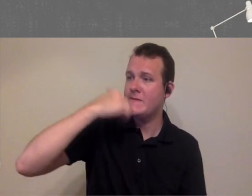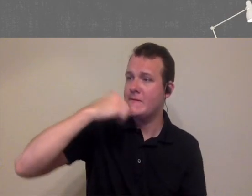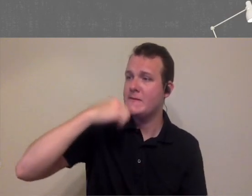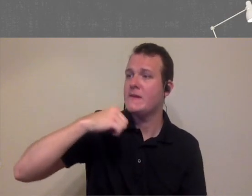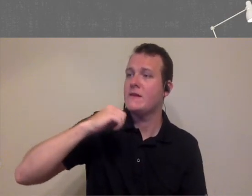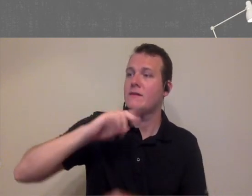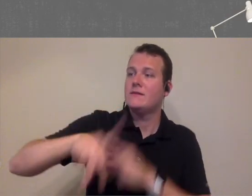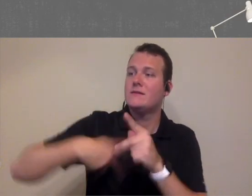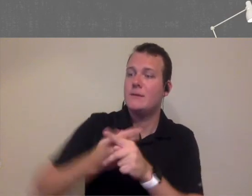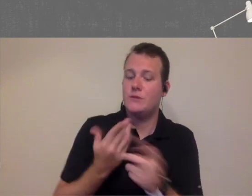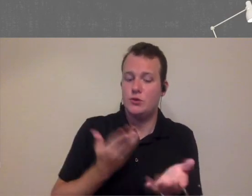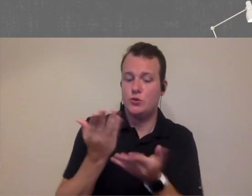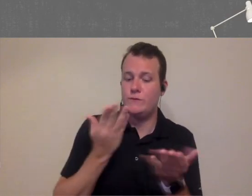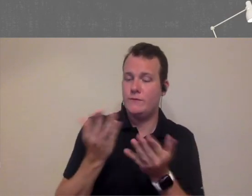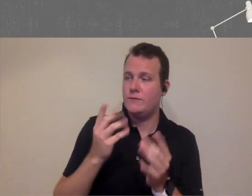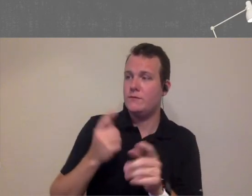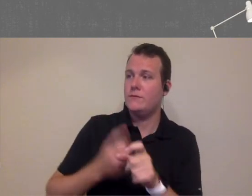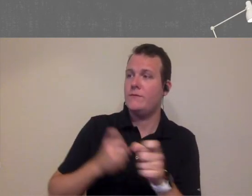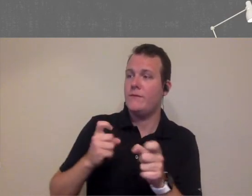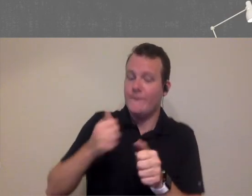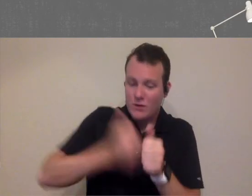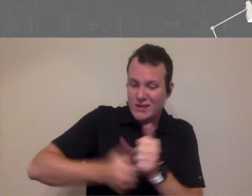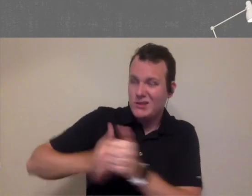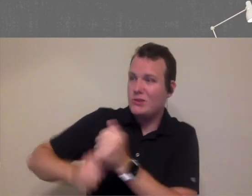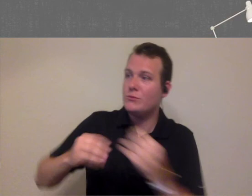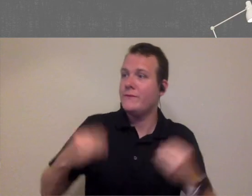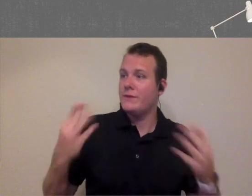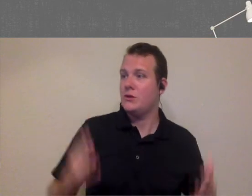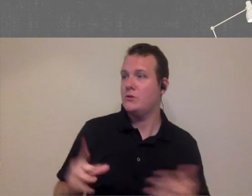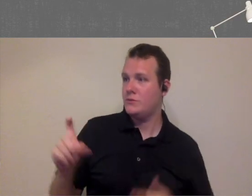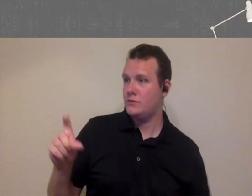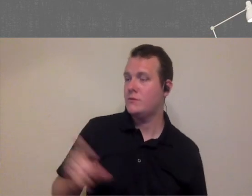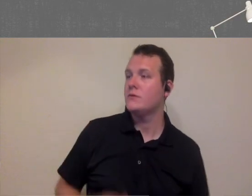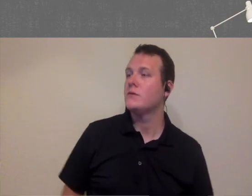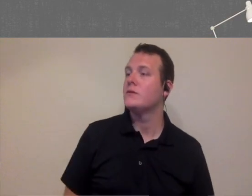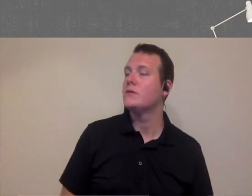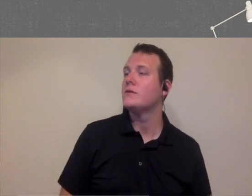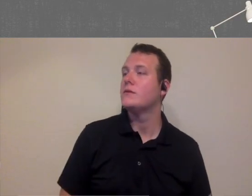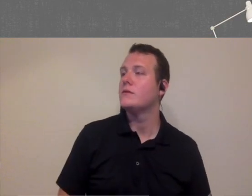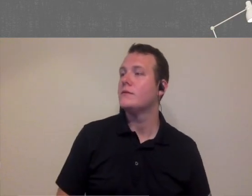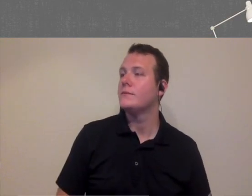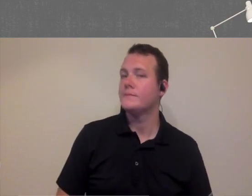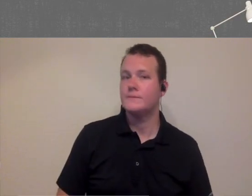up everyday in terms of the kinds of services that are delivered per provider